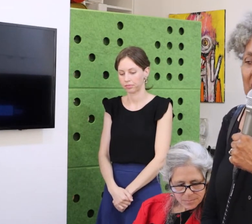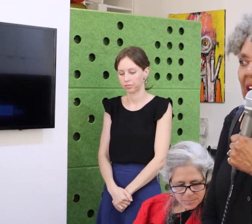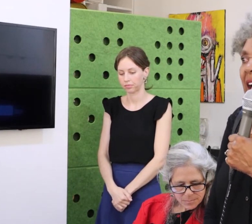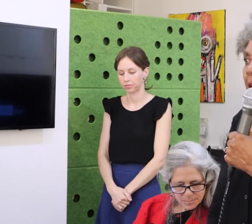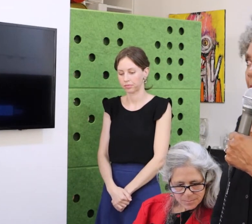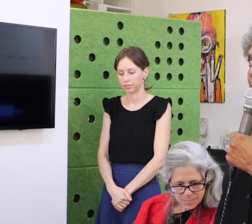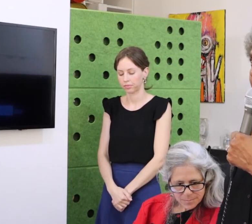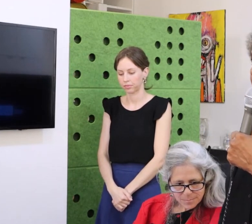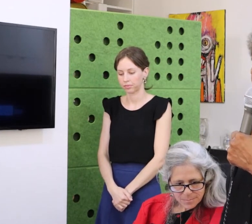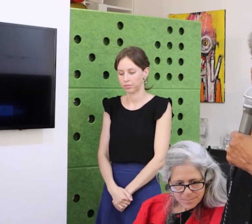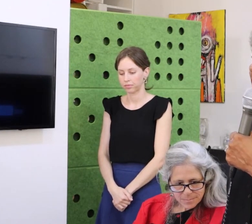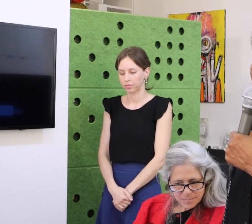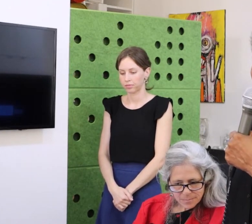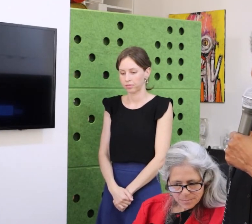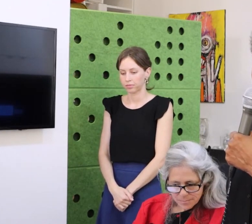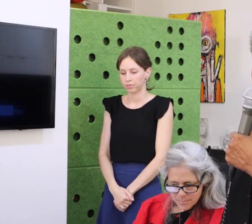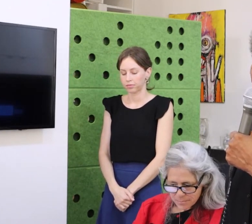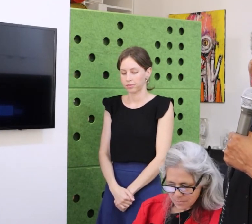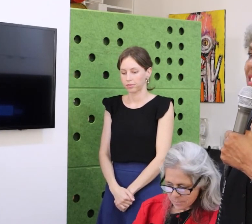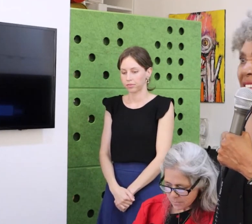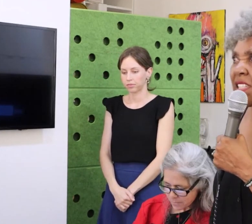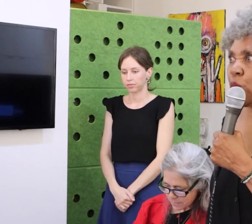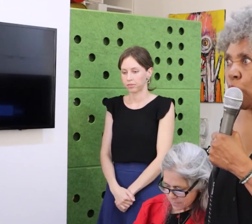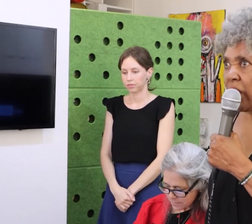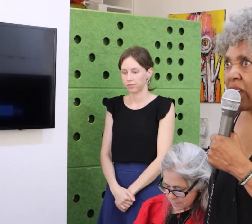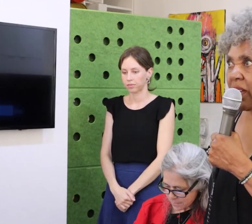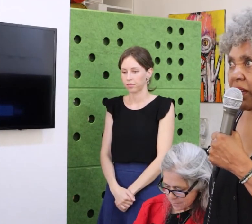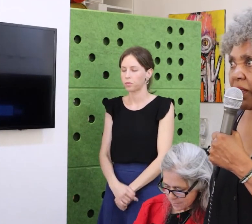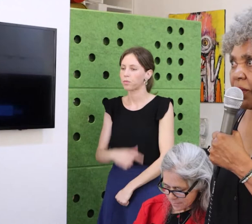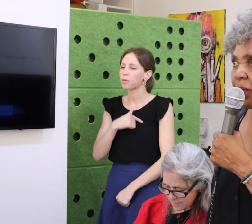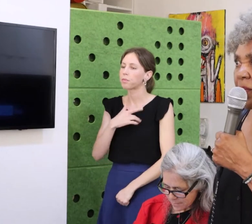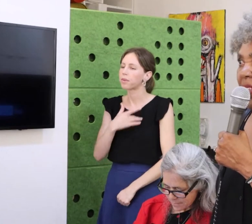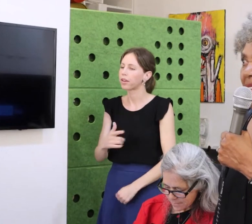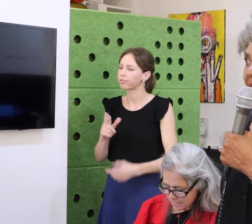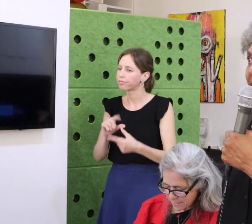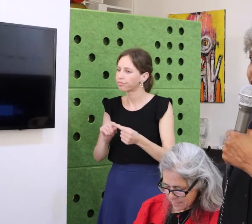CCDC is run by disabled people.